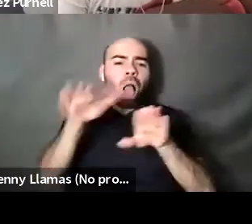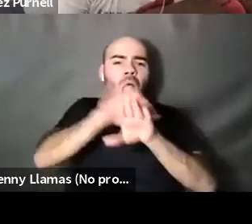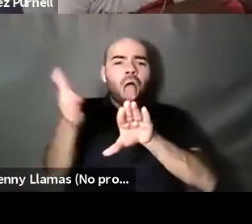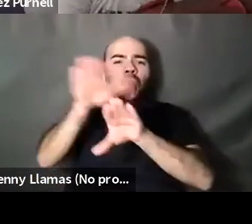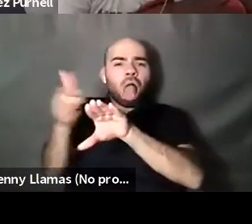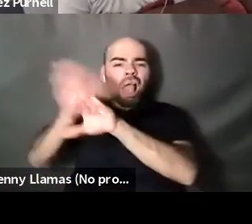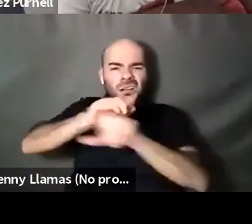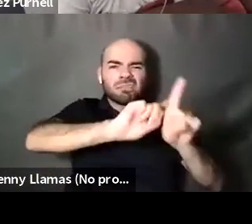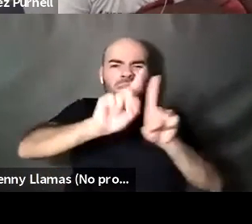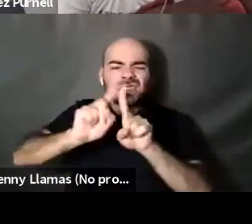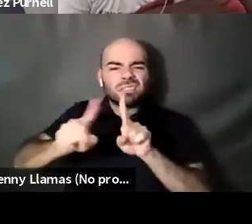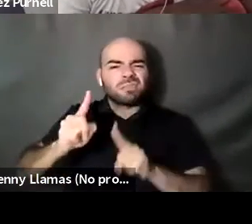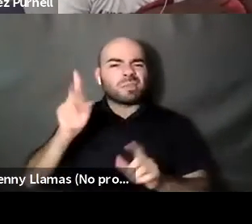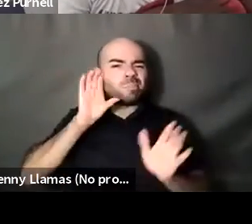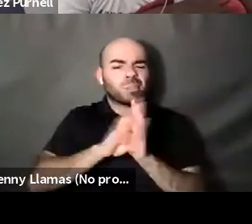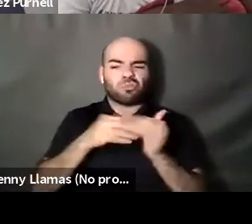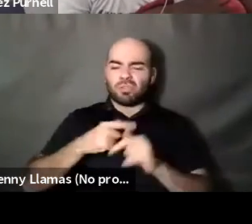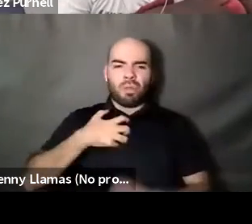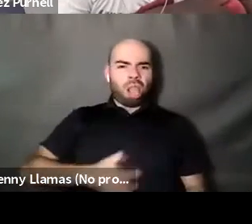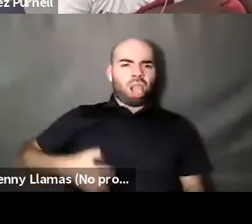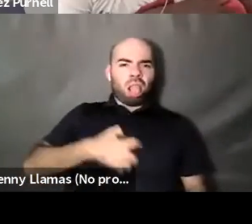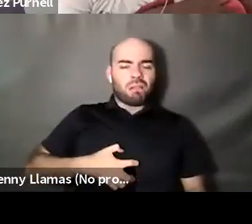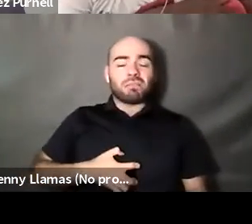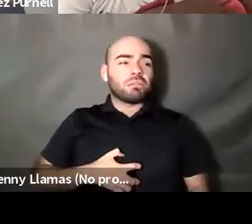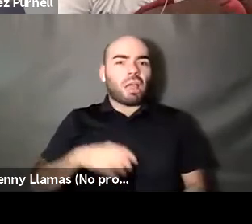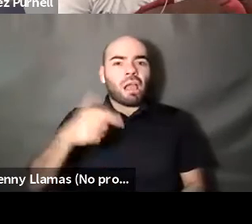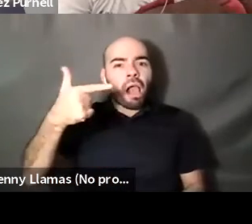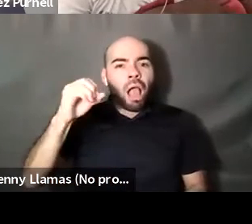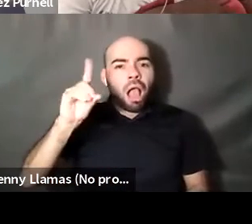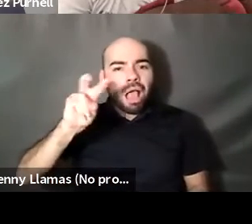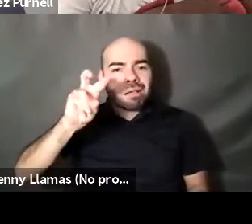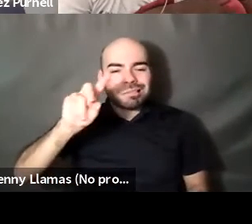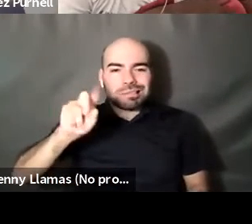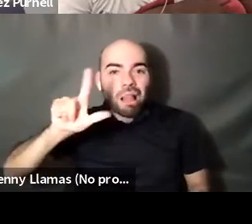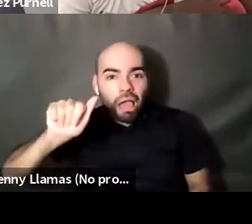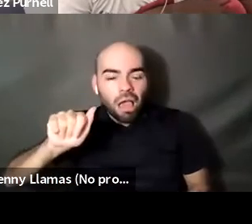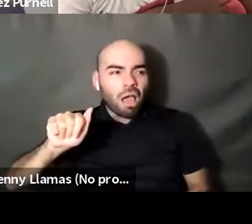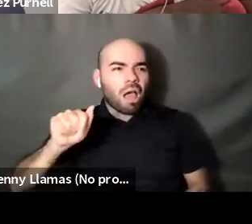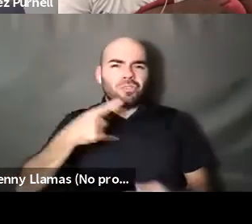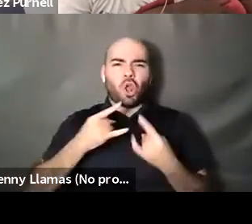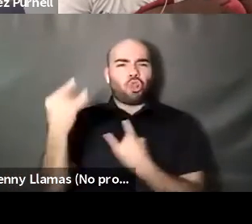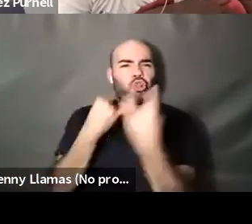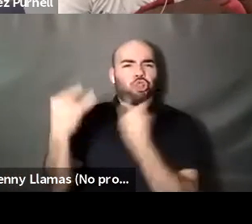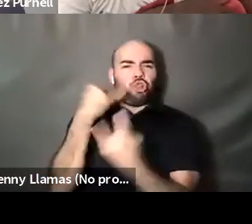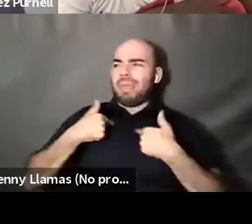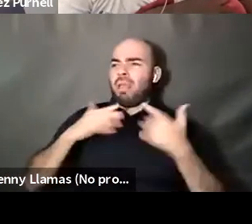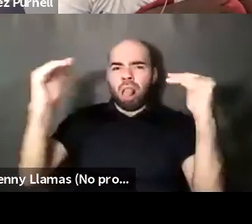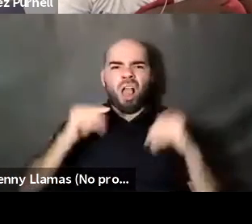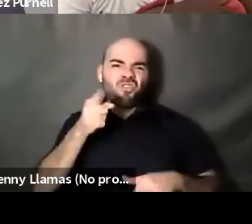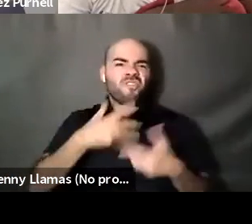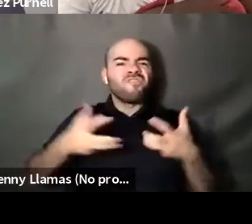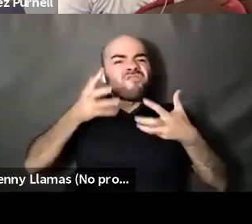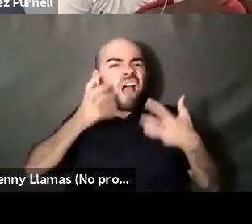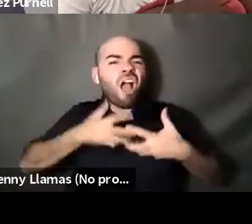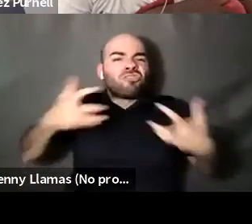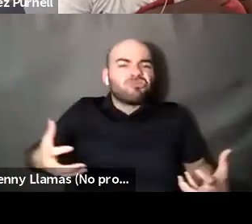Randa Jarrar she/they: And at the same time, I, I get these like DNS that are just like I'm I worship your tips or